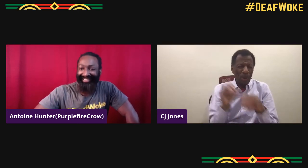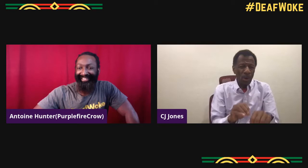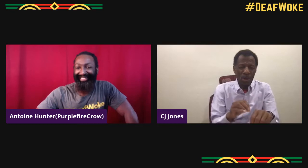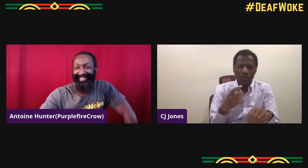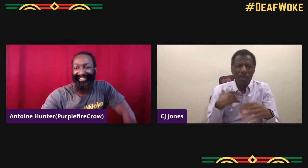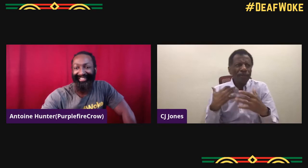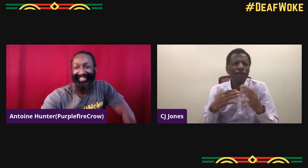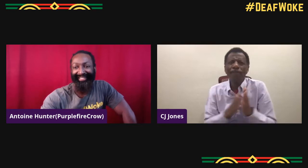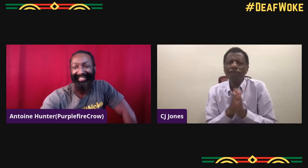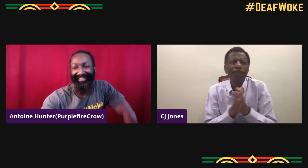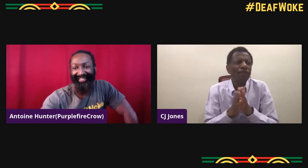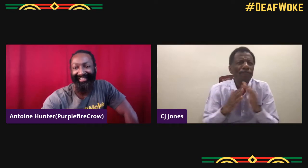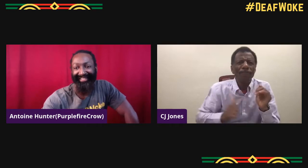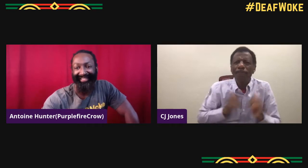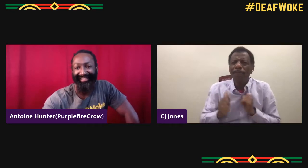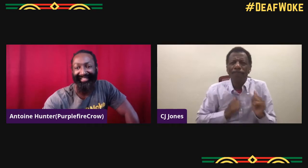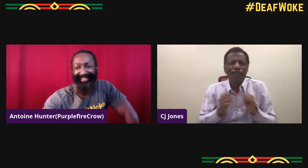In LA, we had just moved there together.